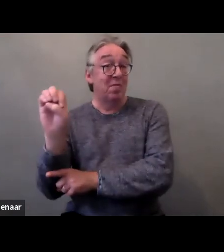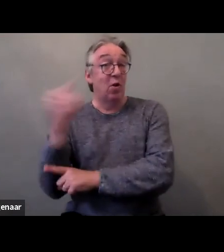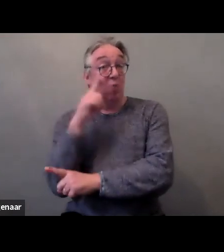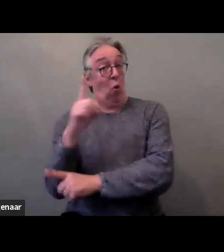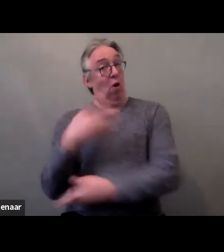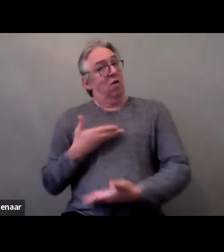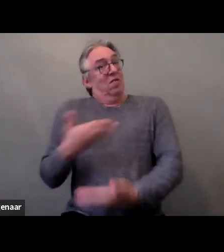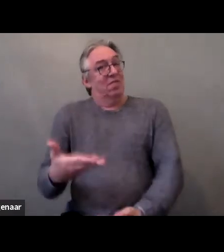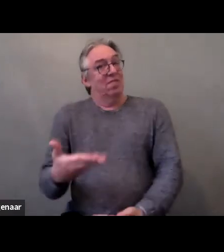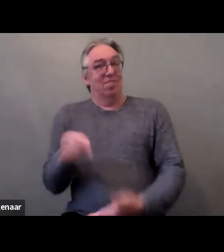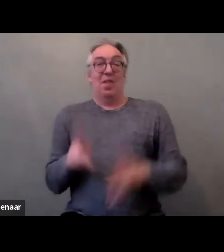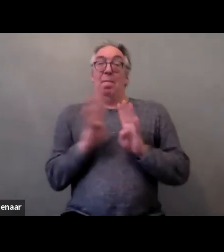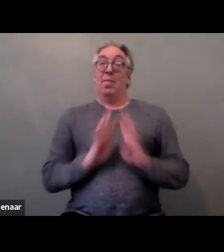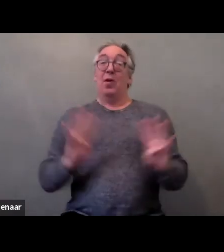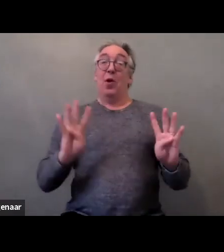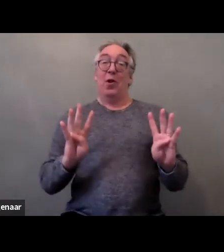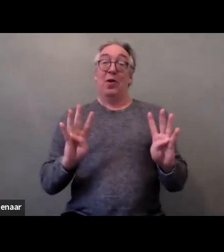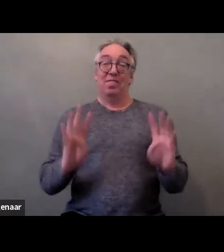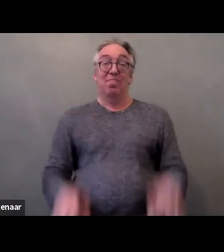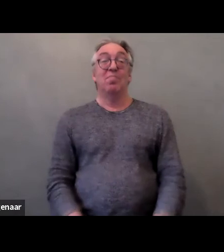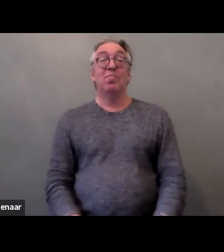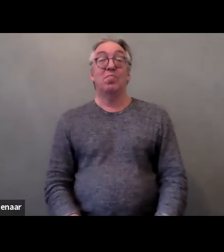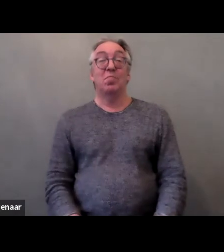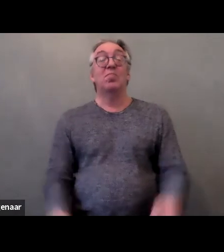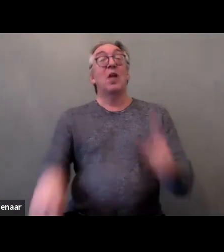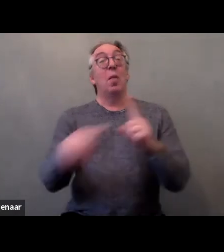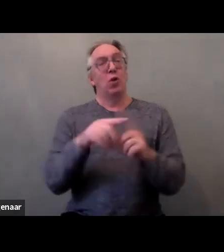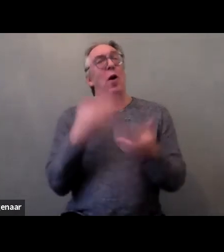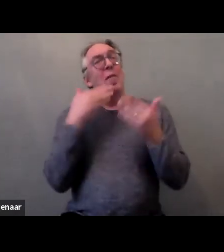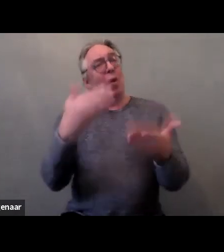And also engaging with GREVIO, we thank you for that.